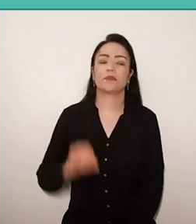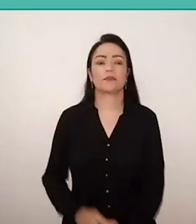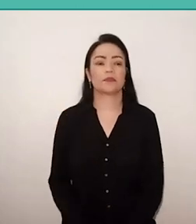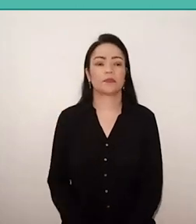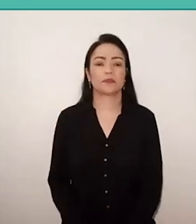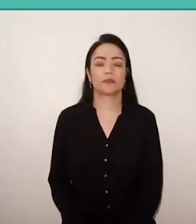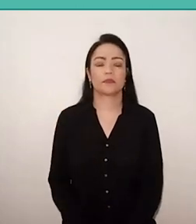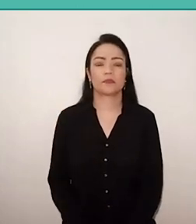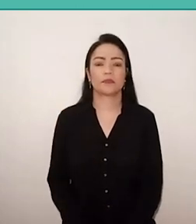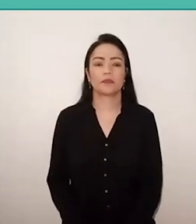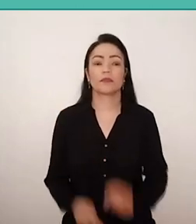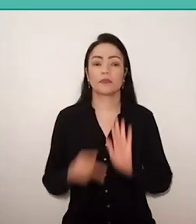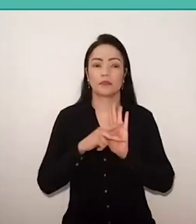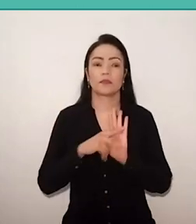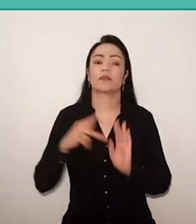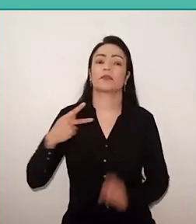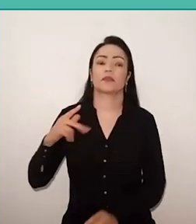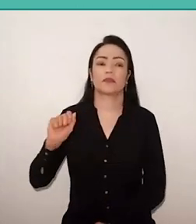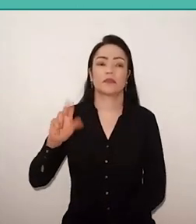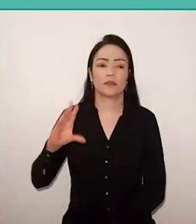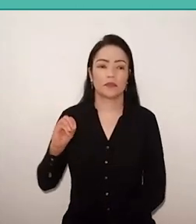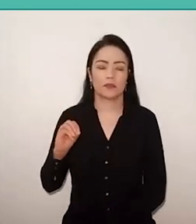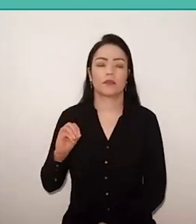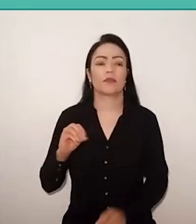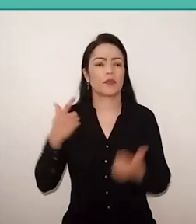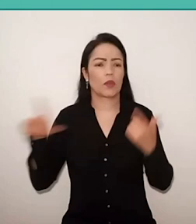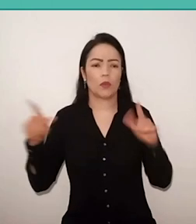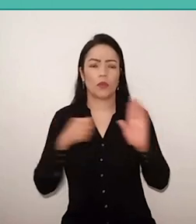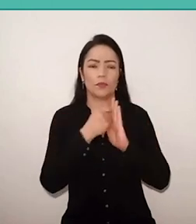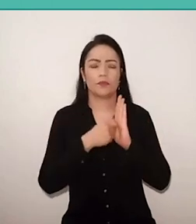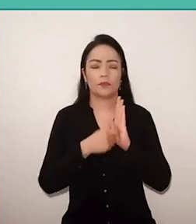Paulo Freire himself and other authors, and most analysts today,